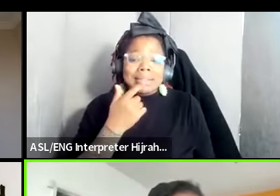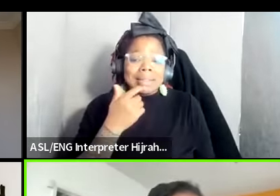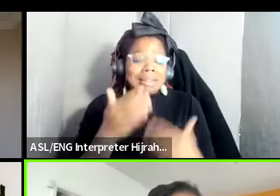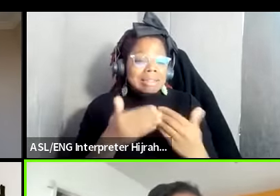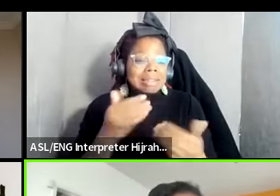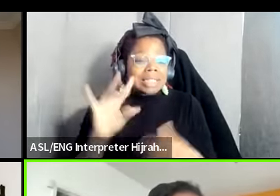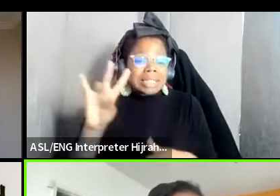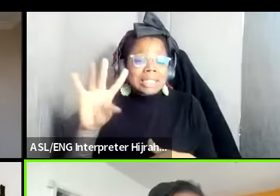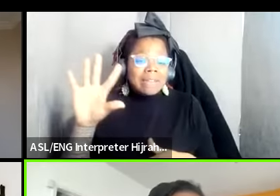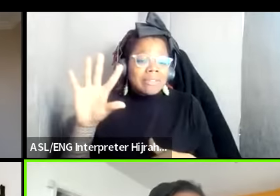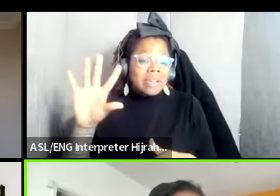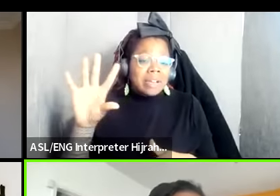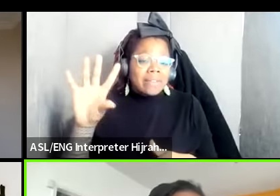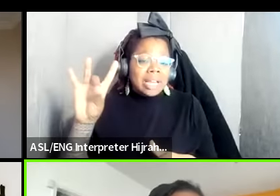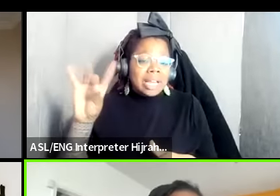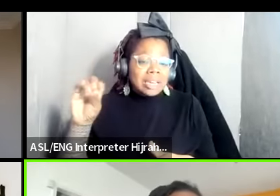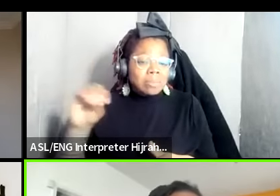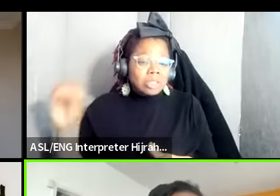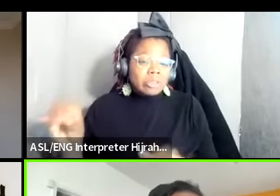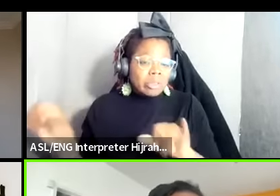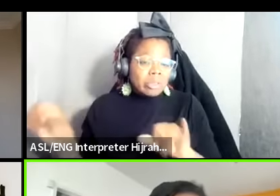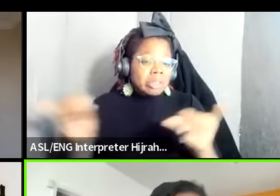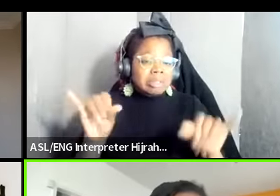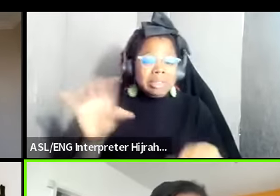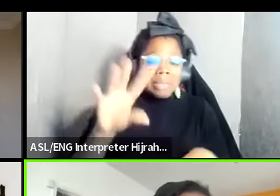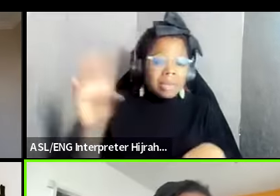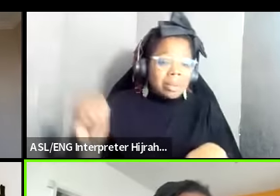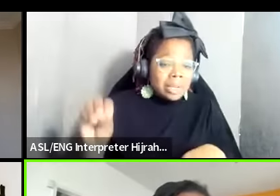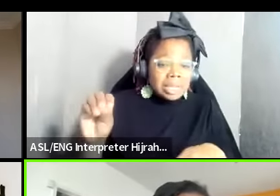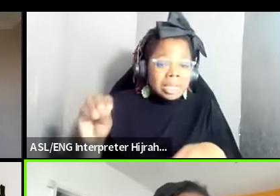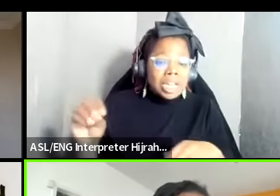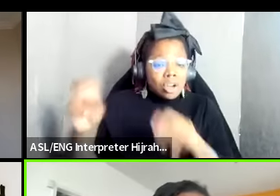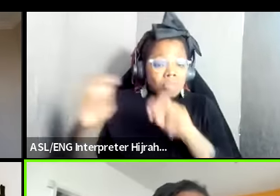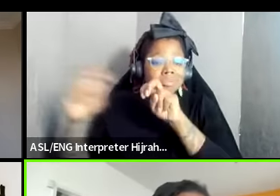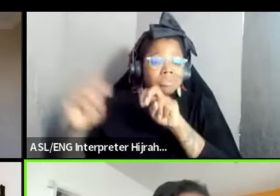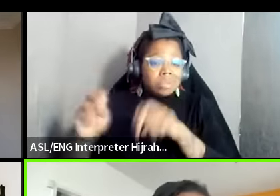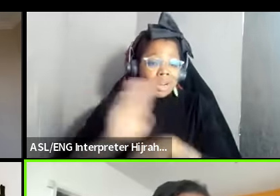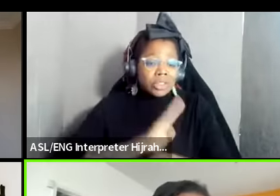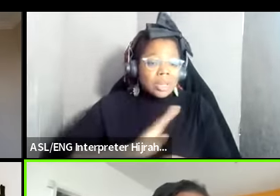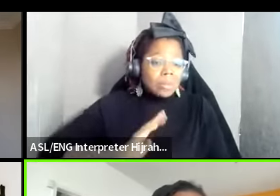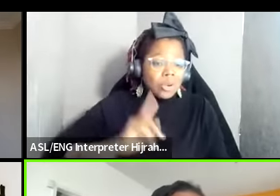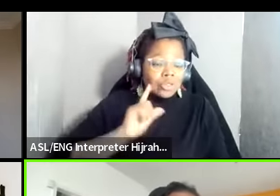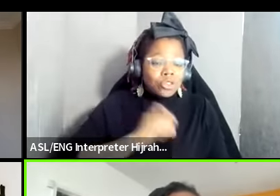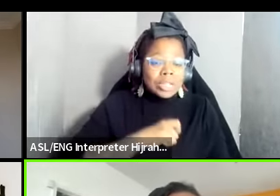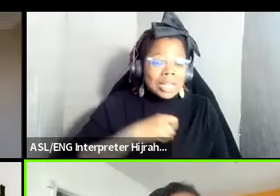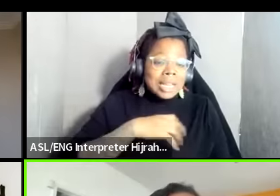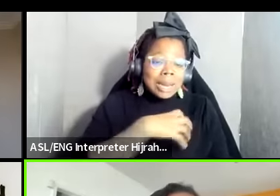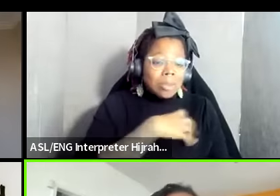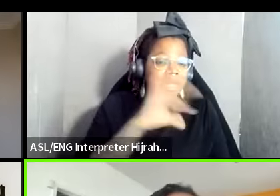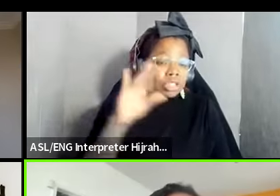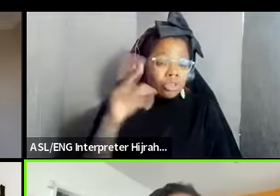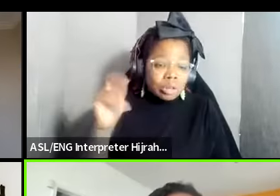to 80% of those same companies sit on the board of the Atlanta police foundation so the boycott